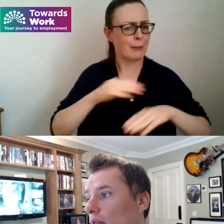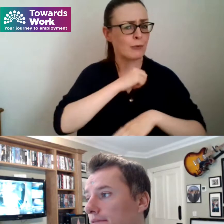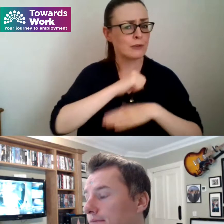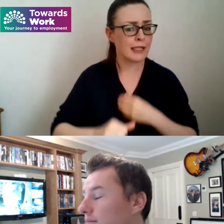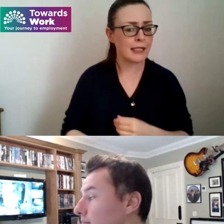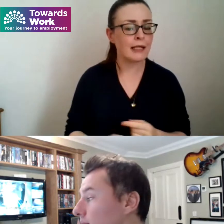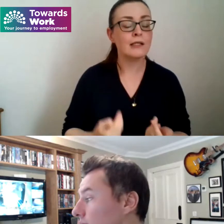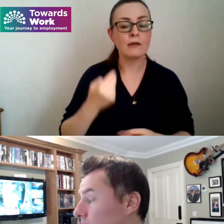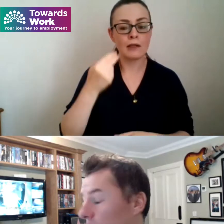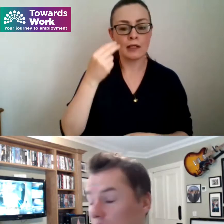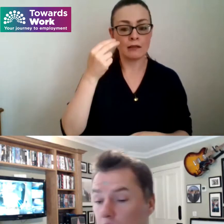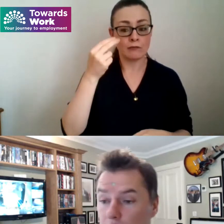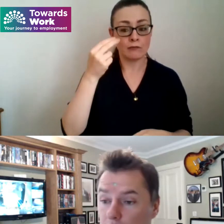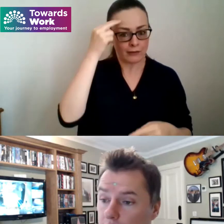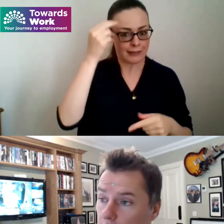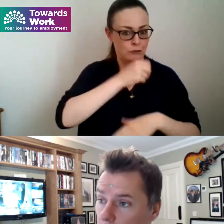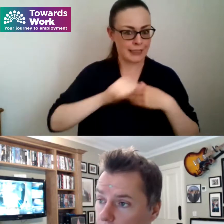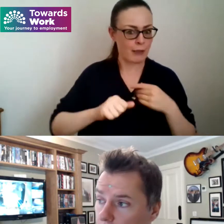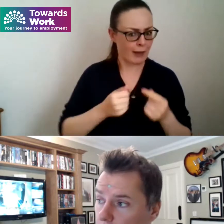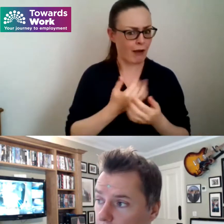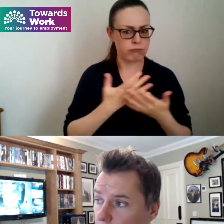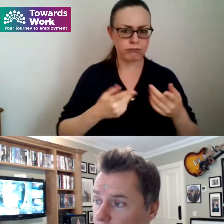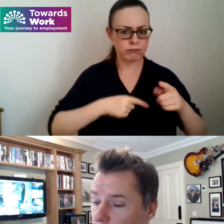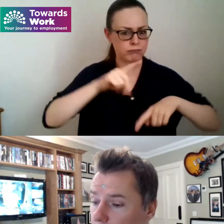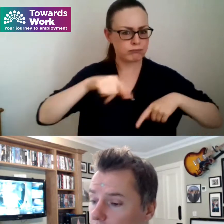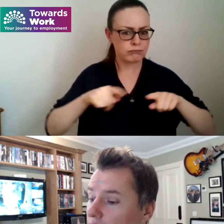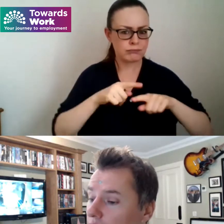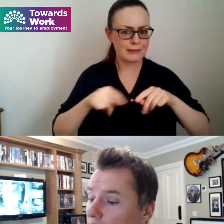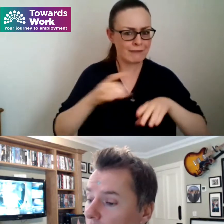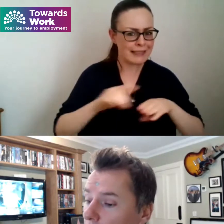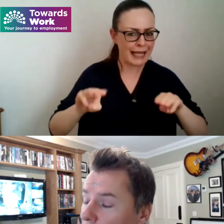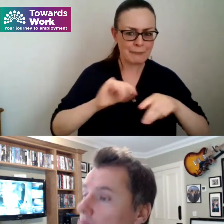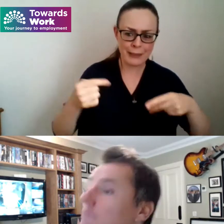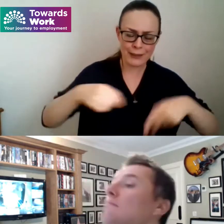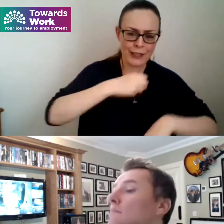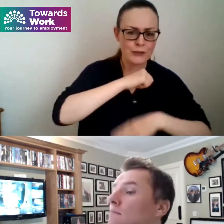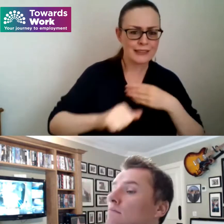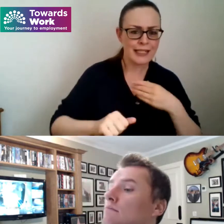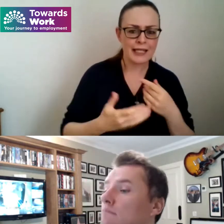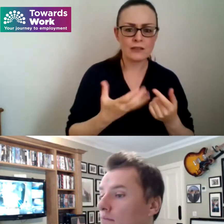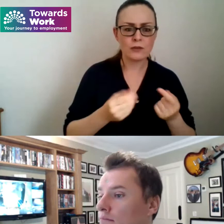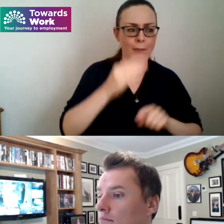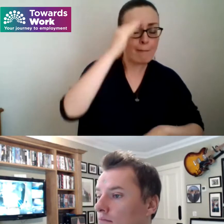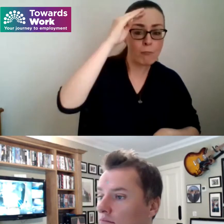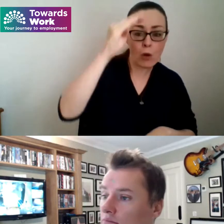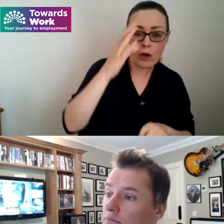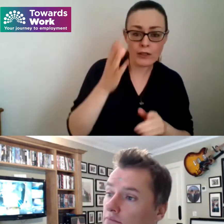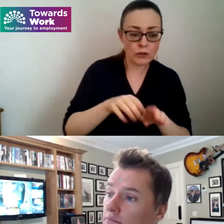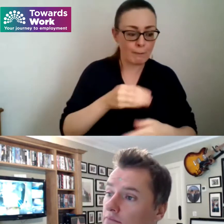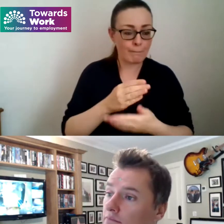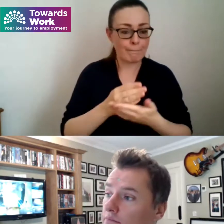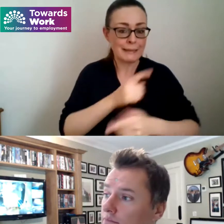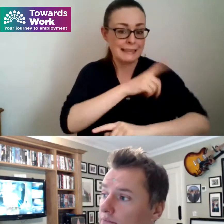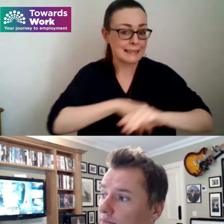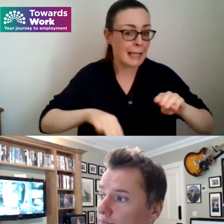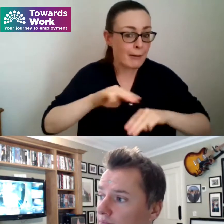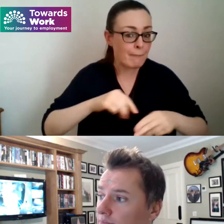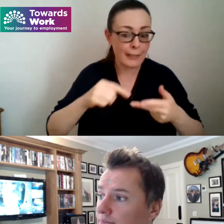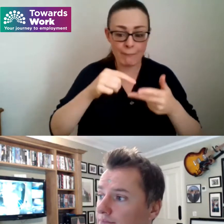there's a really good mix of people listening today from employers disabled people and advocacy